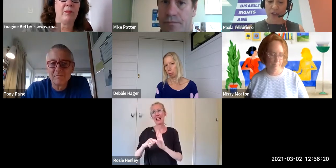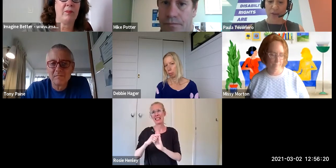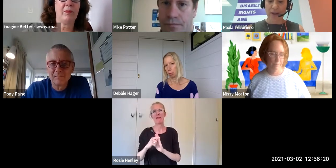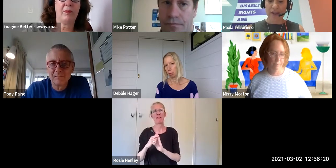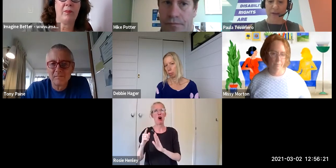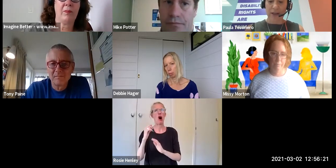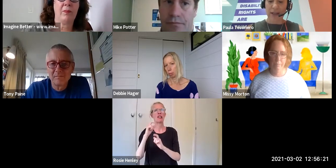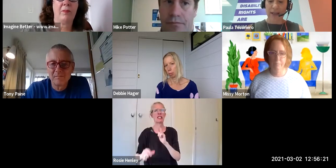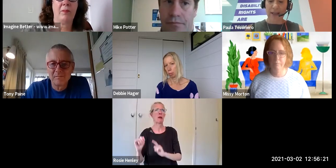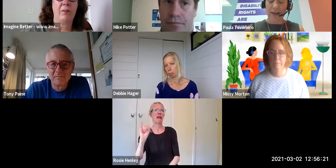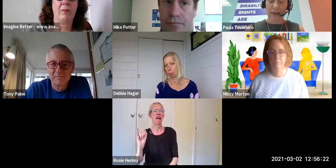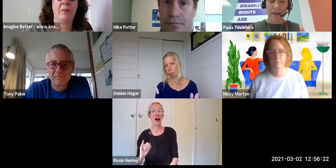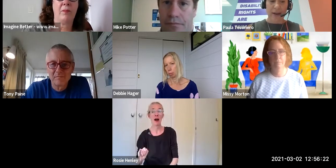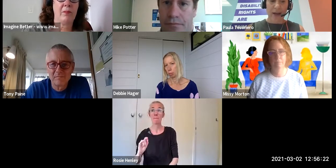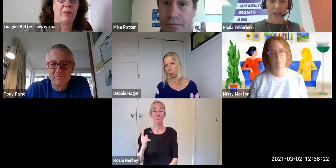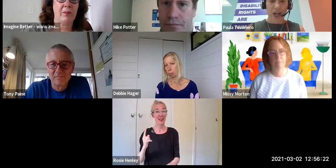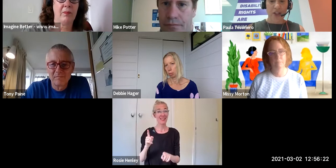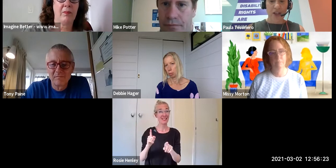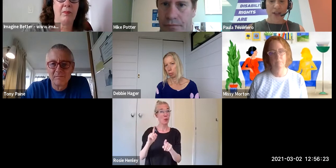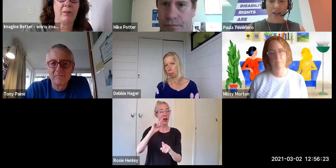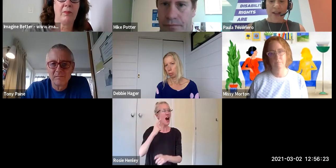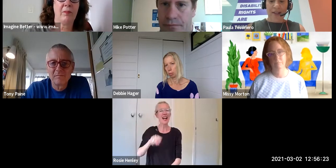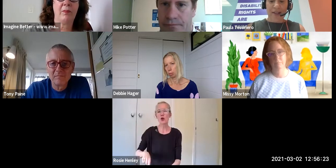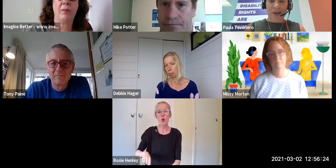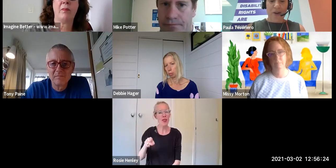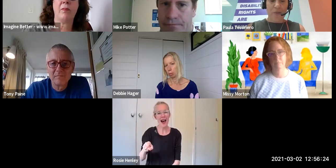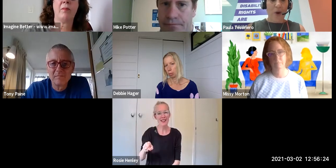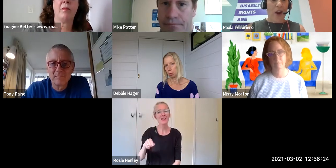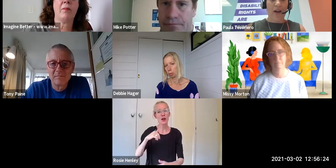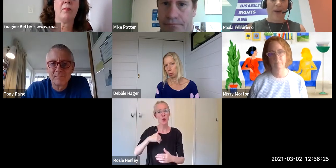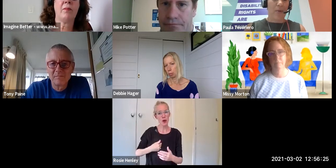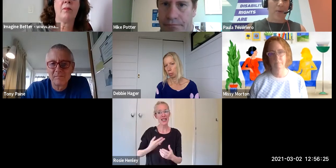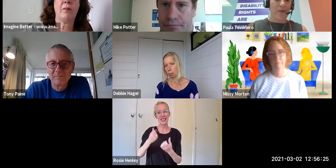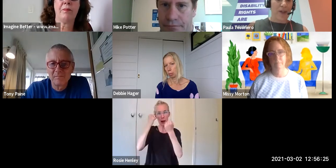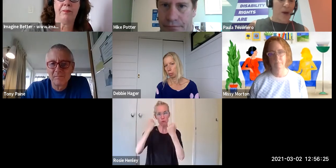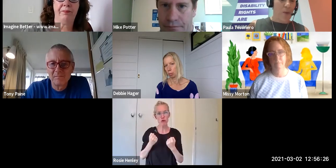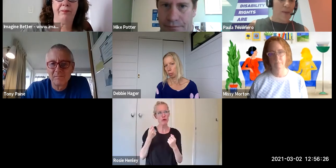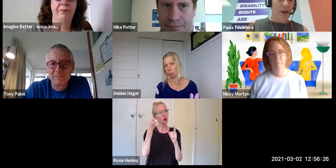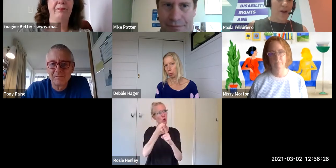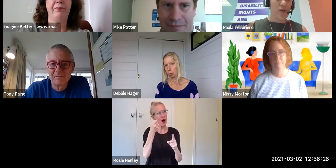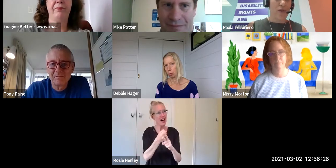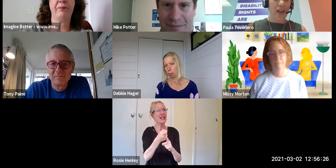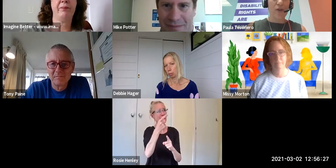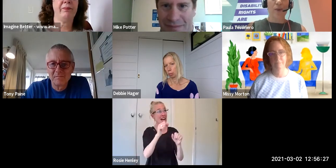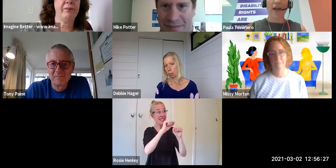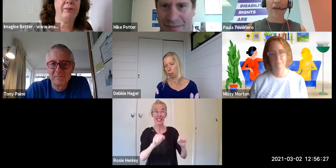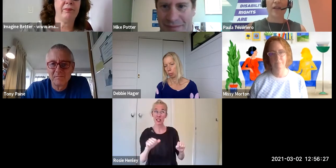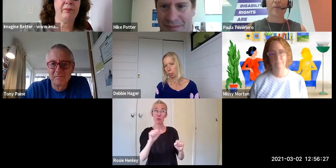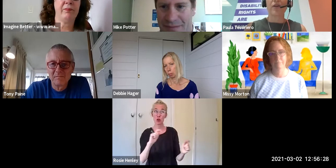the things that critically need changing. But I mean I probably want to finish my comments with a huge thank you to our allies.